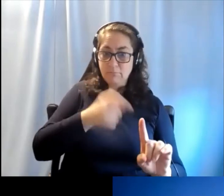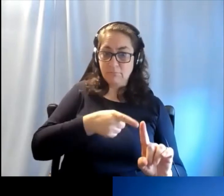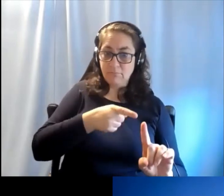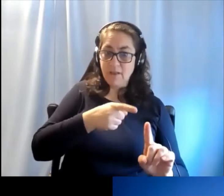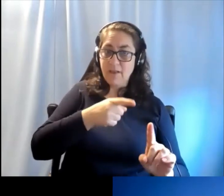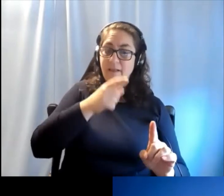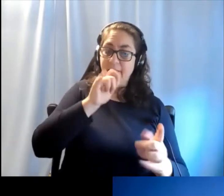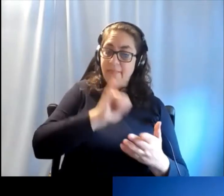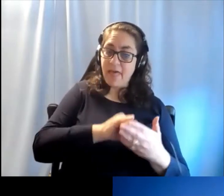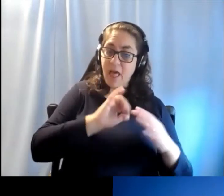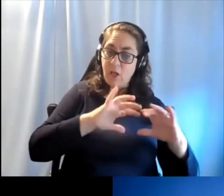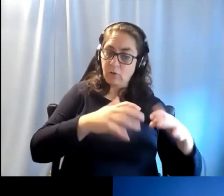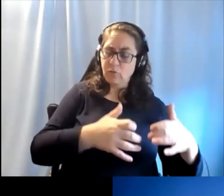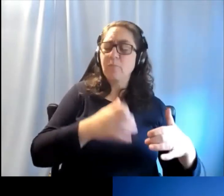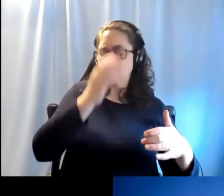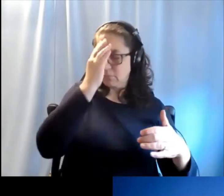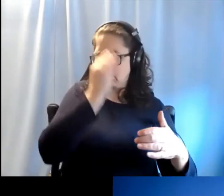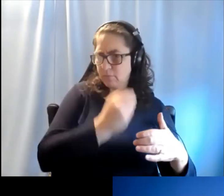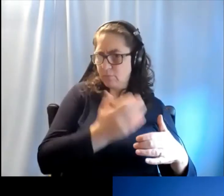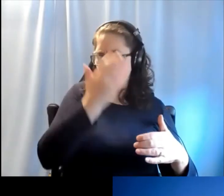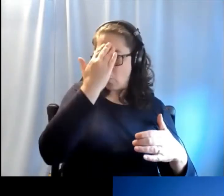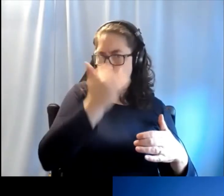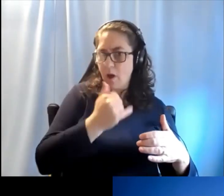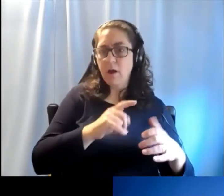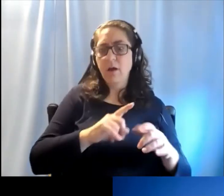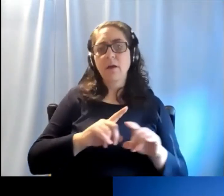I'll tell you why we target them.